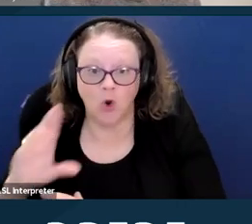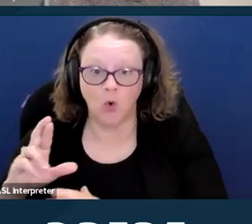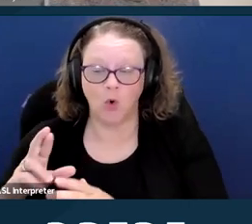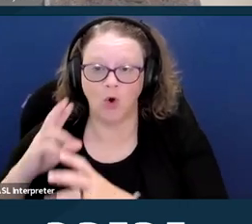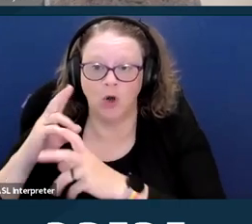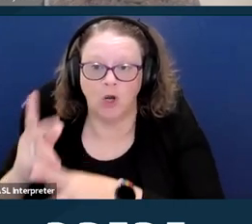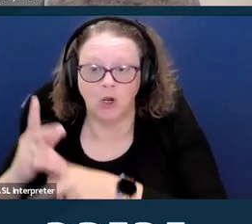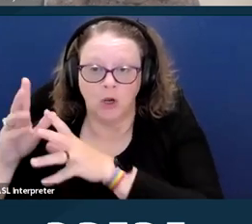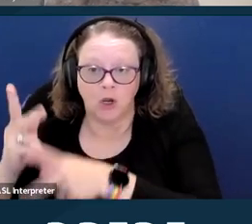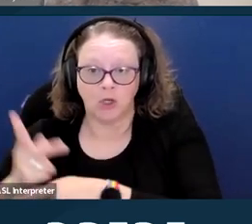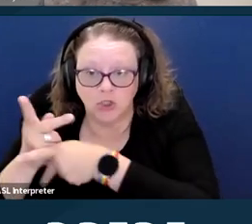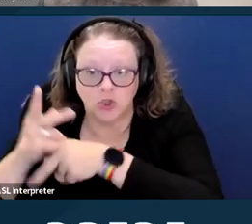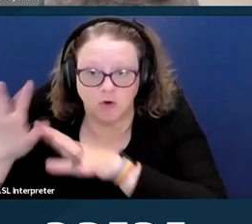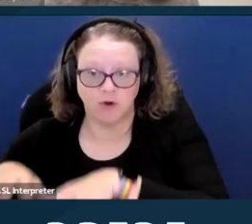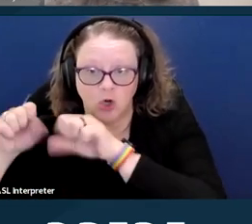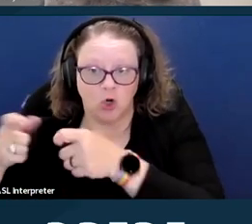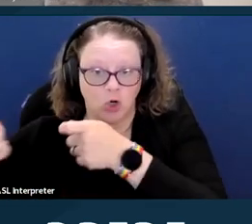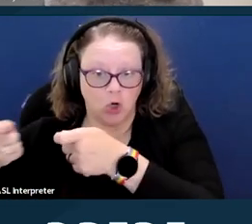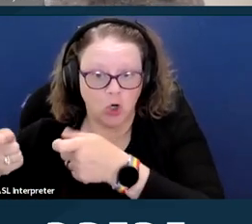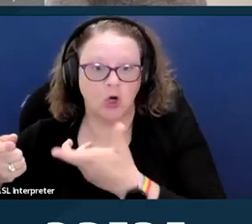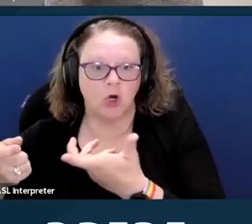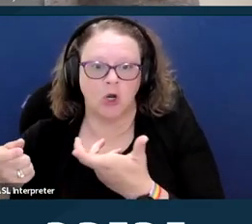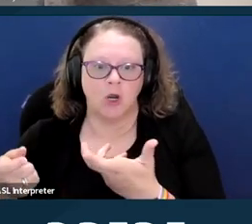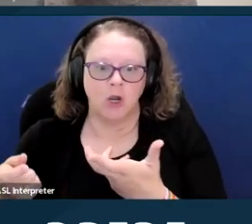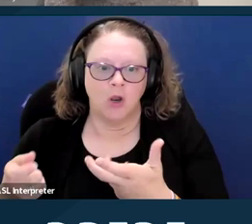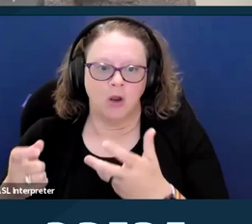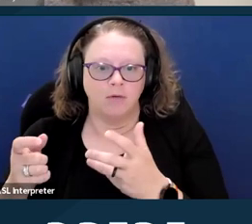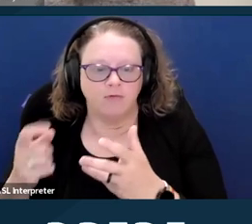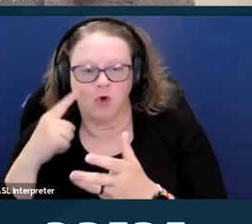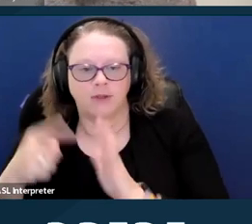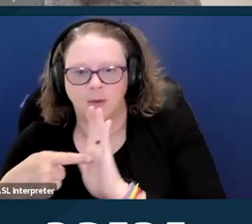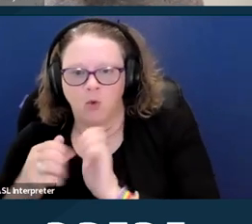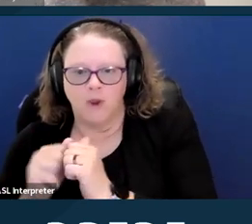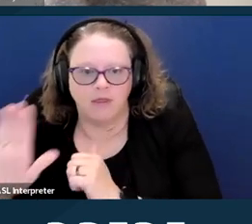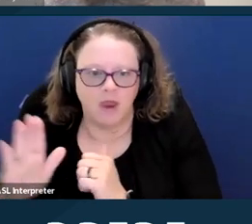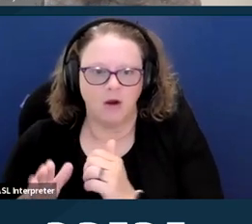to make decisions about their medical care with or without support through supported decision-making